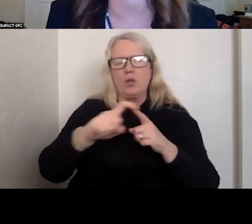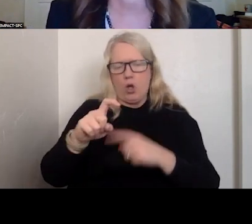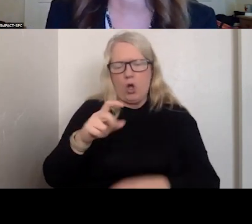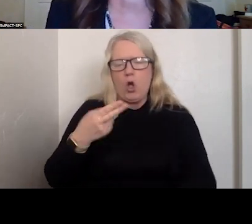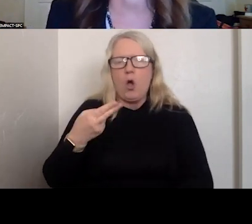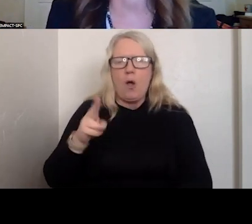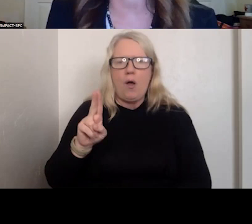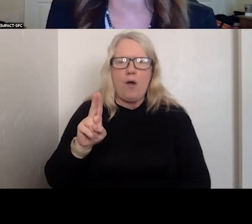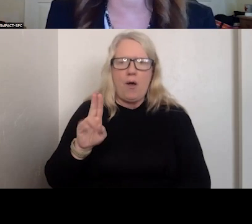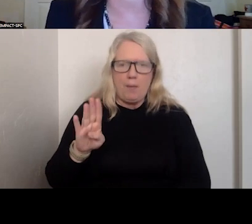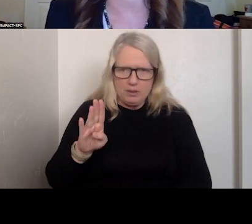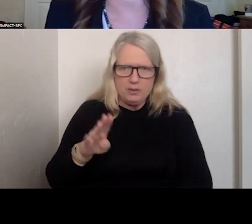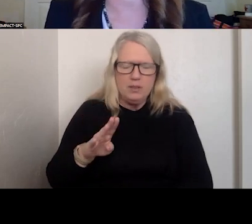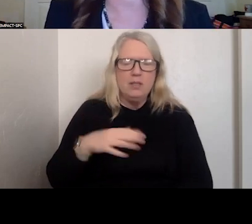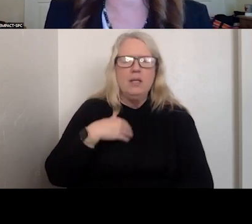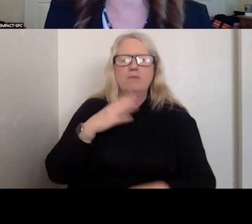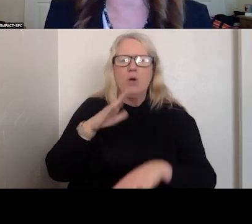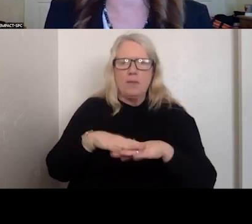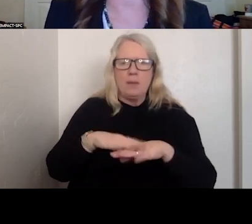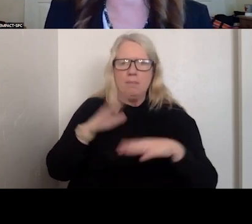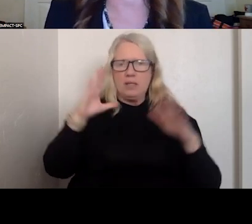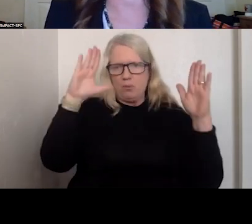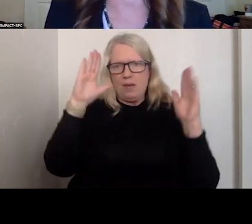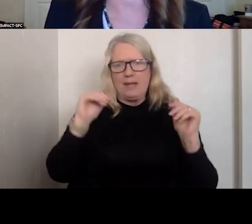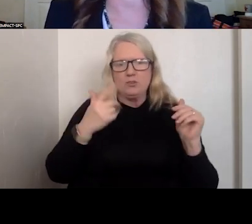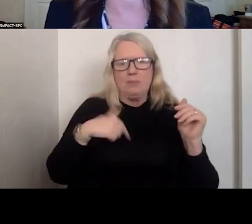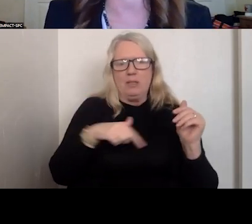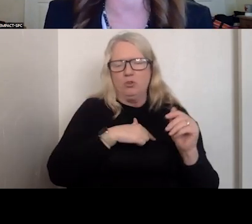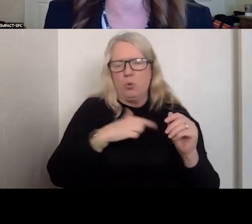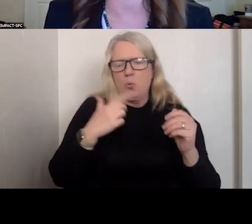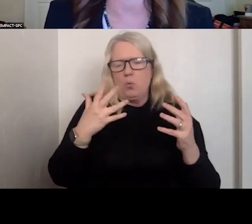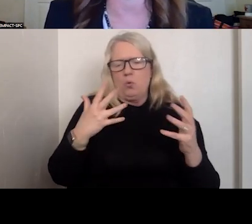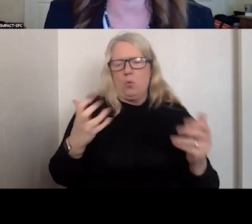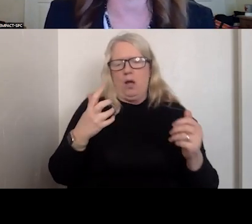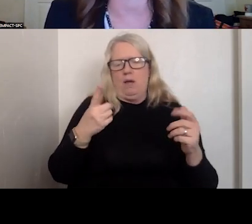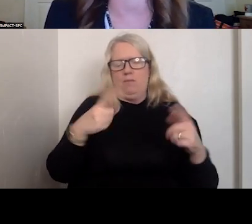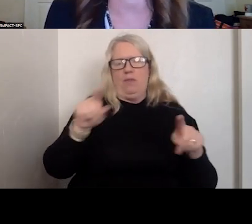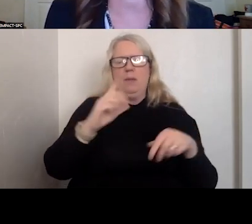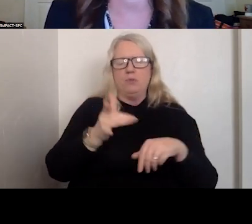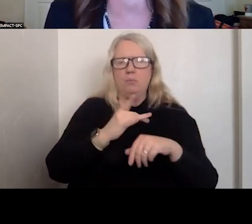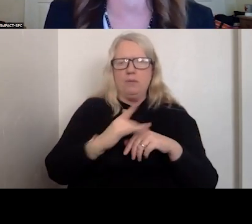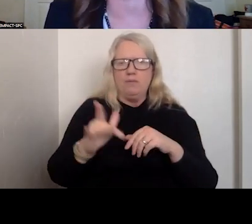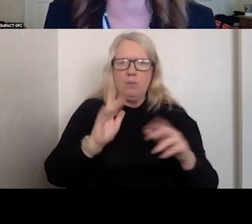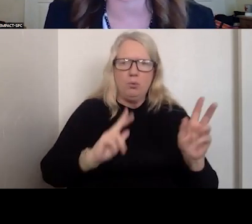THE MINIMUM EXPECTATION WE WANT THEM TO BE AVAILABLE TO PEOPLE EVERY MOMENT